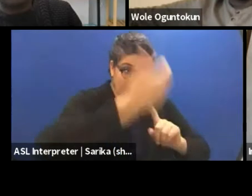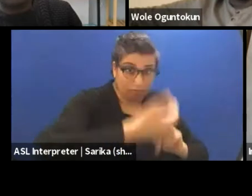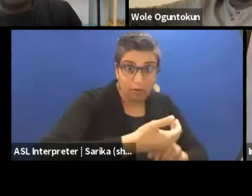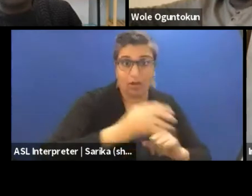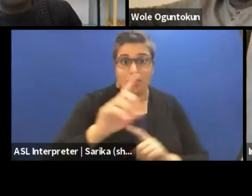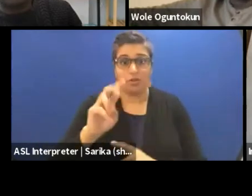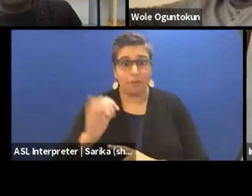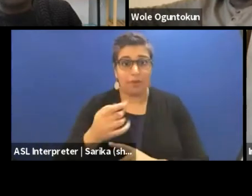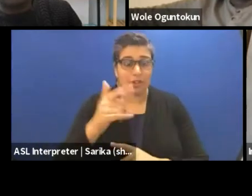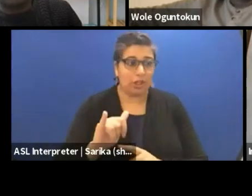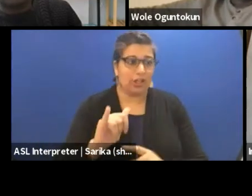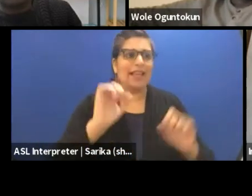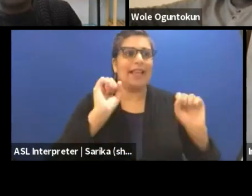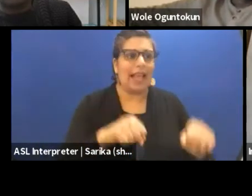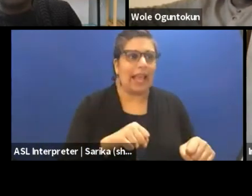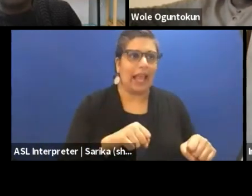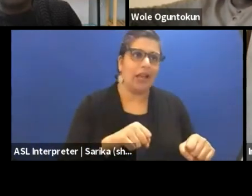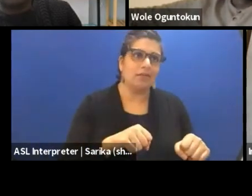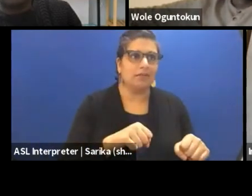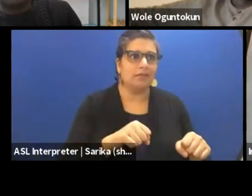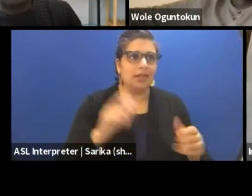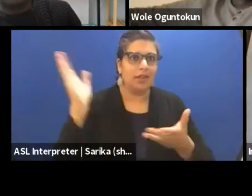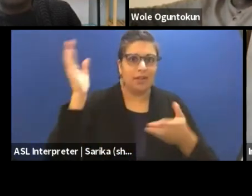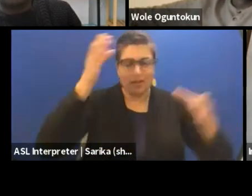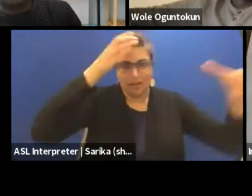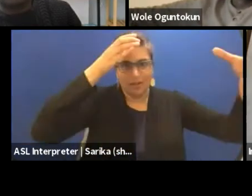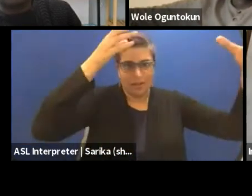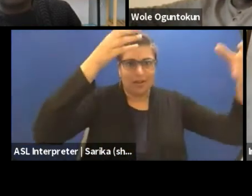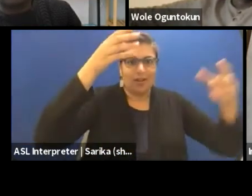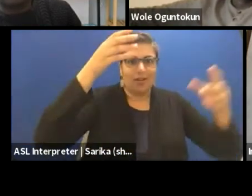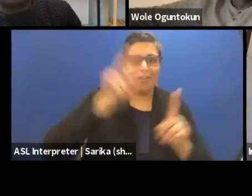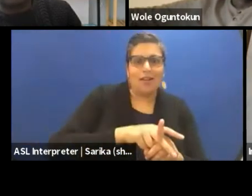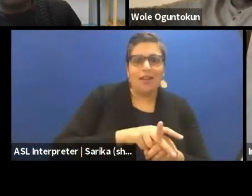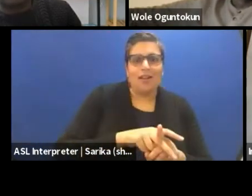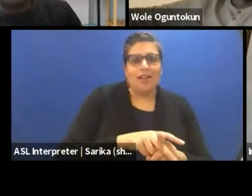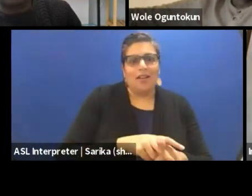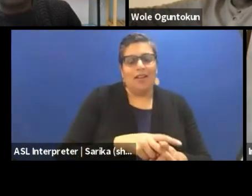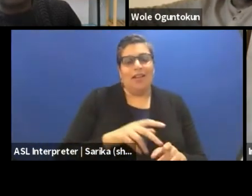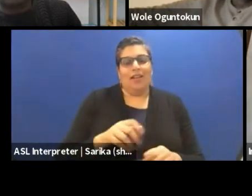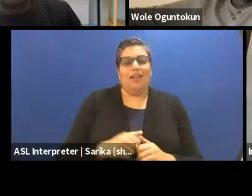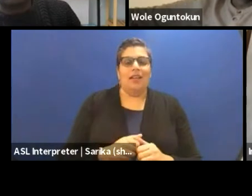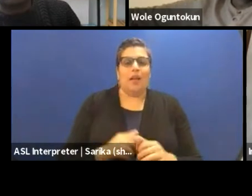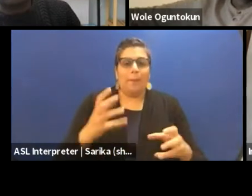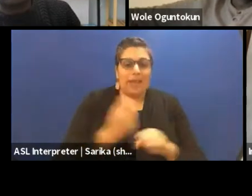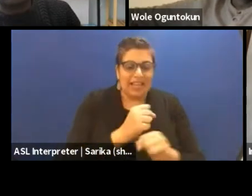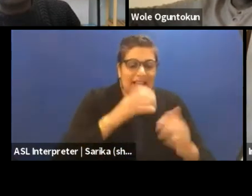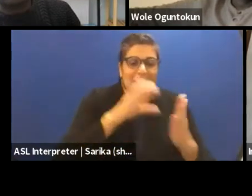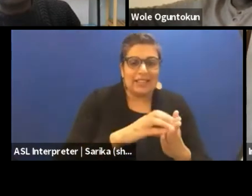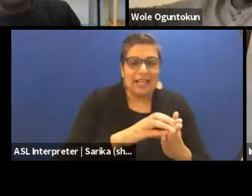like contrary to the older ways of understanding dramaturgy, it is about making a text adaptable to a certain moment